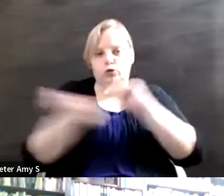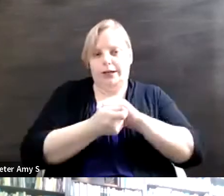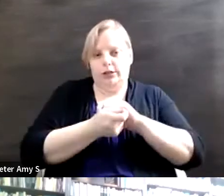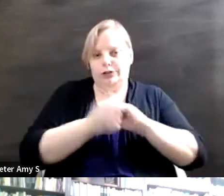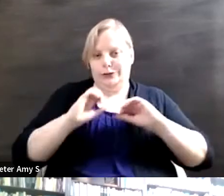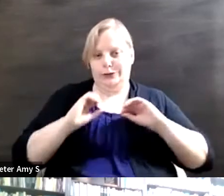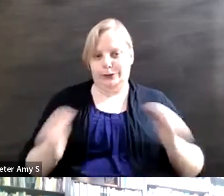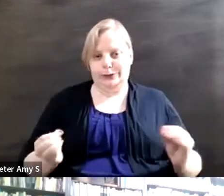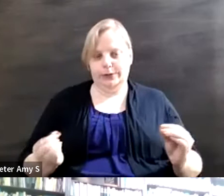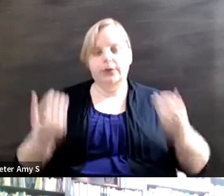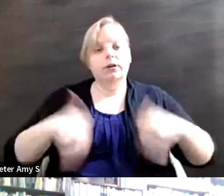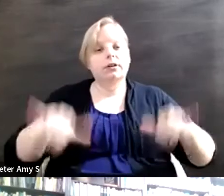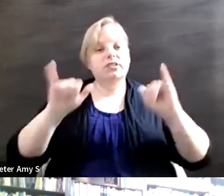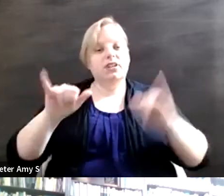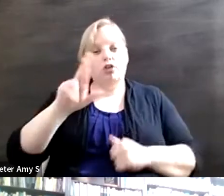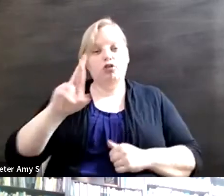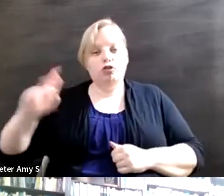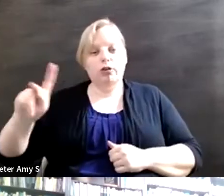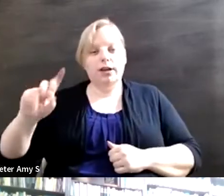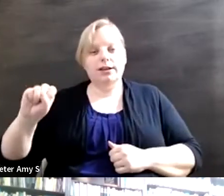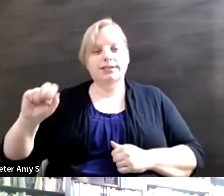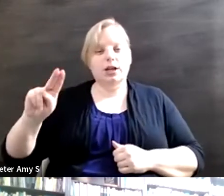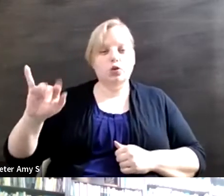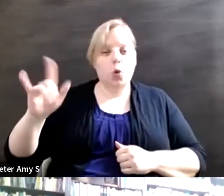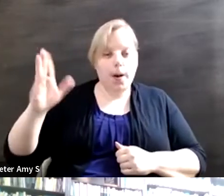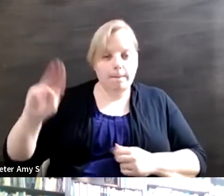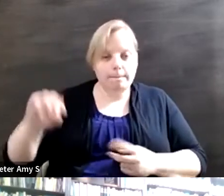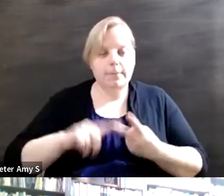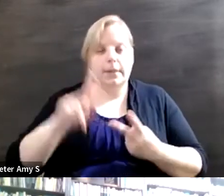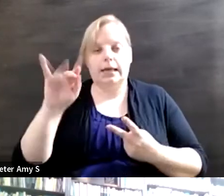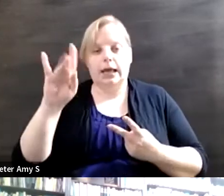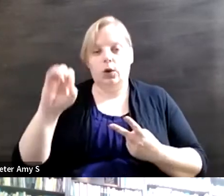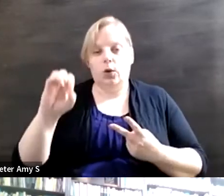Rick Santorum you had the CATO institute and you had others putting out falsehoods about